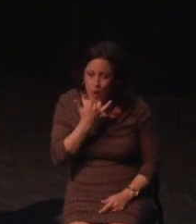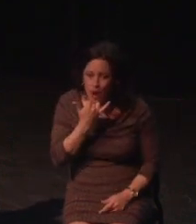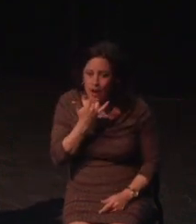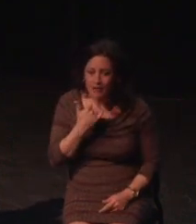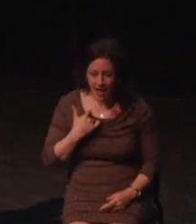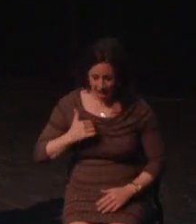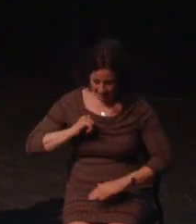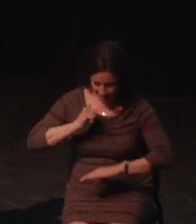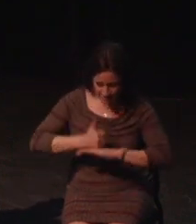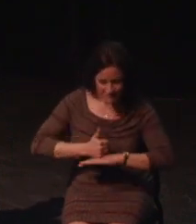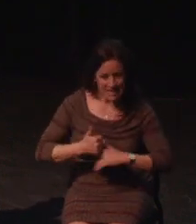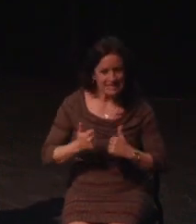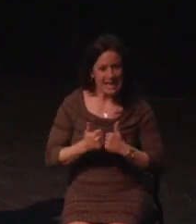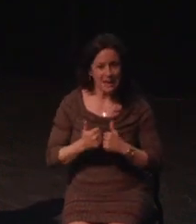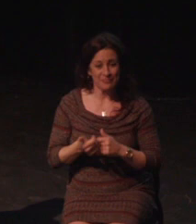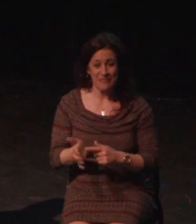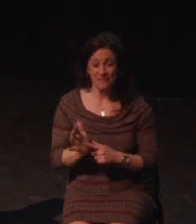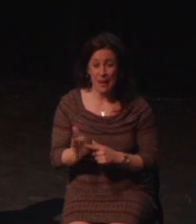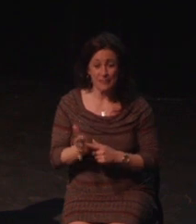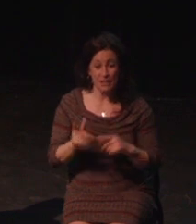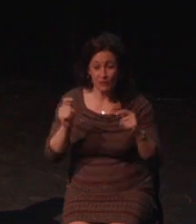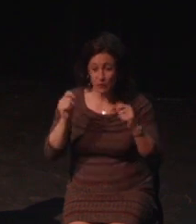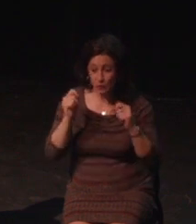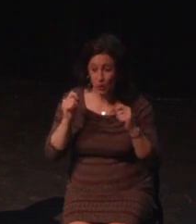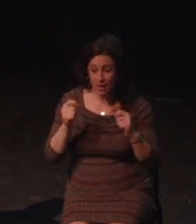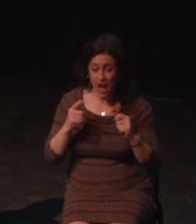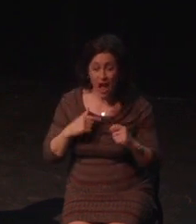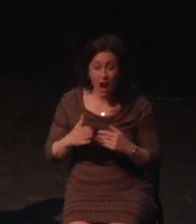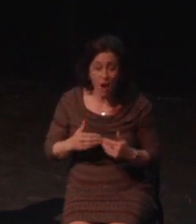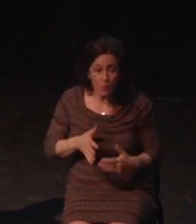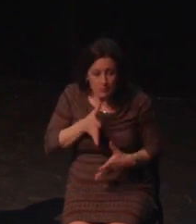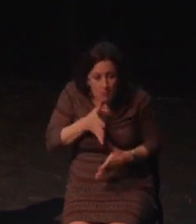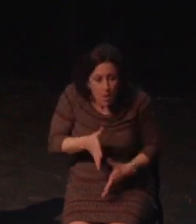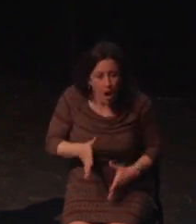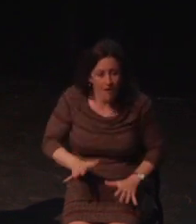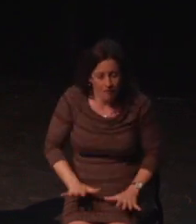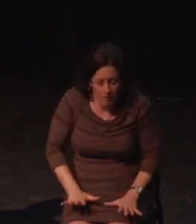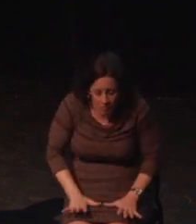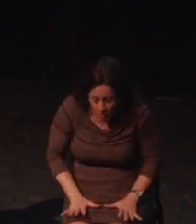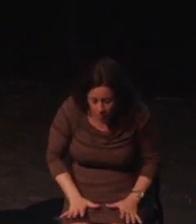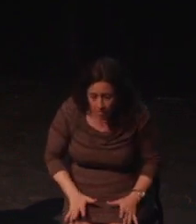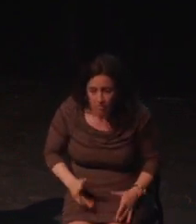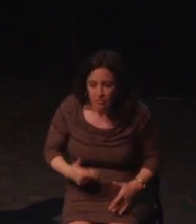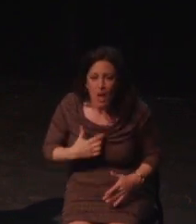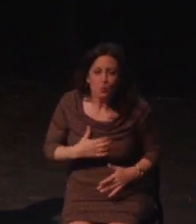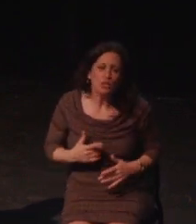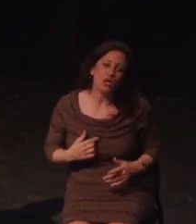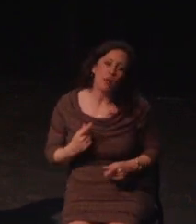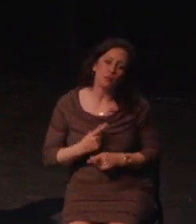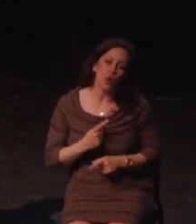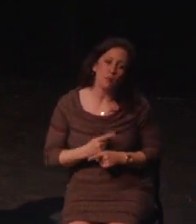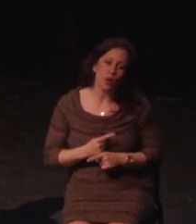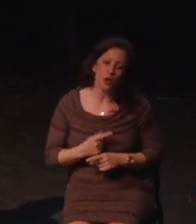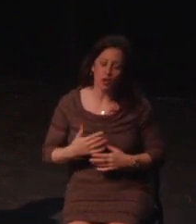the outside of that shared cultural excitement. It's also frustrating when games are held up as pillars of